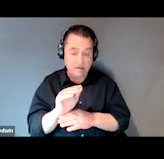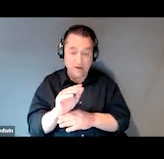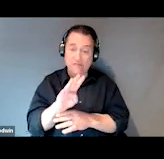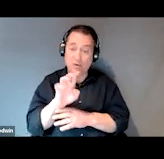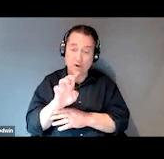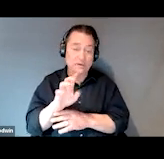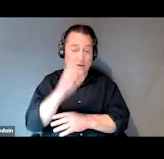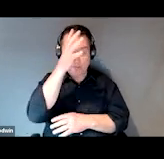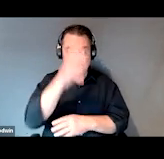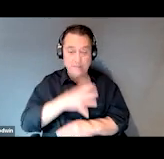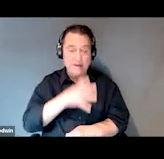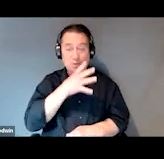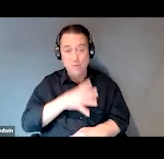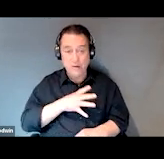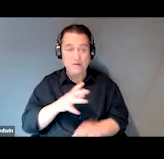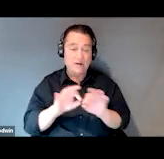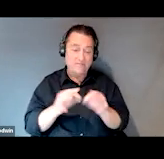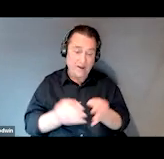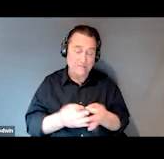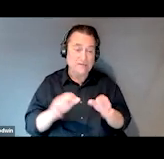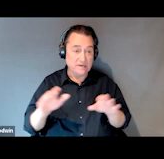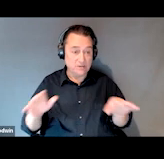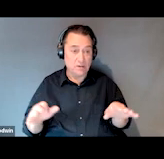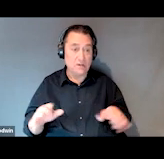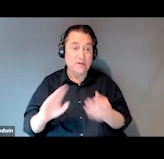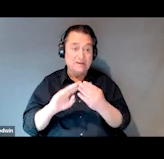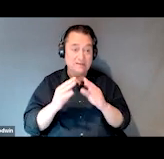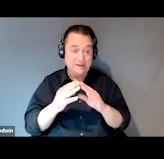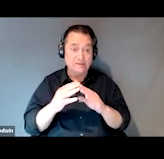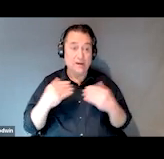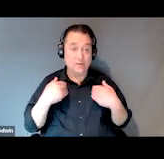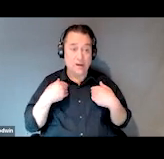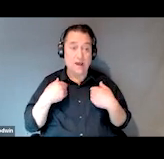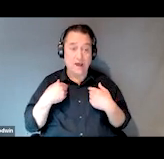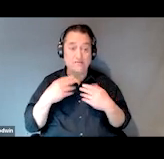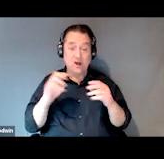families and children. The downtown campus, we have emergency housing for men.